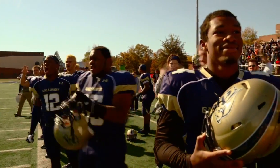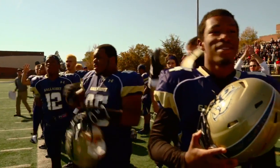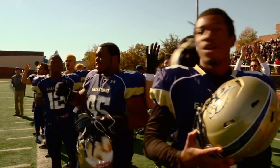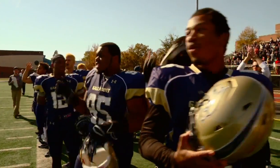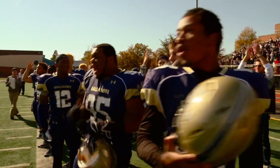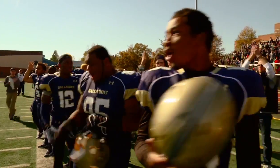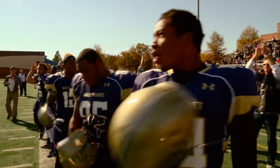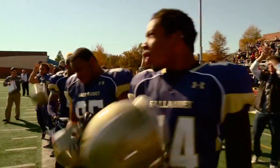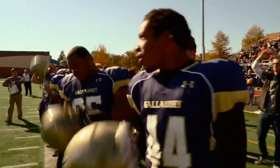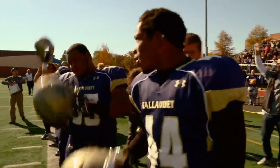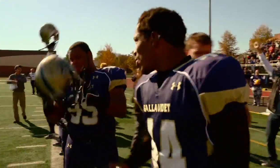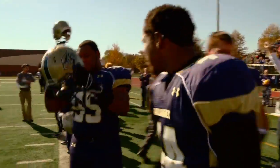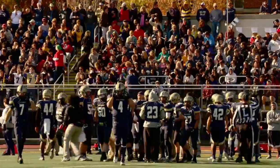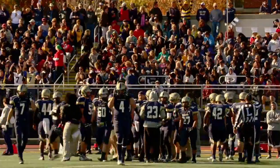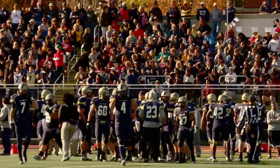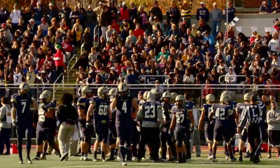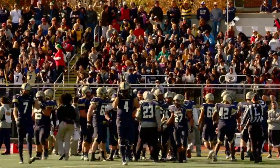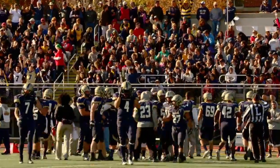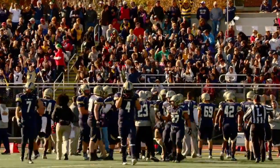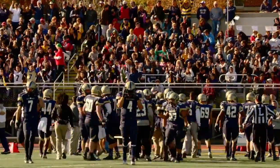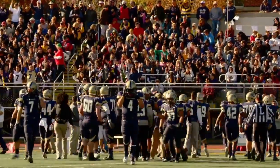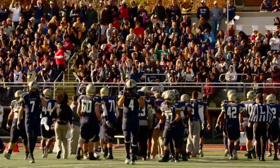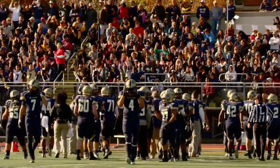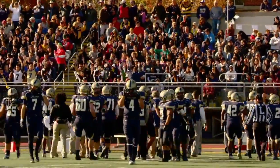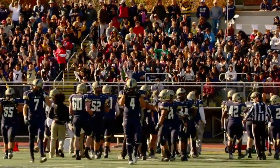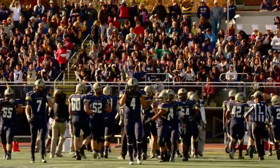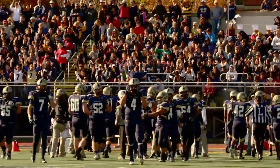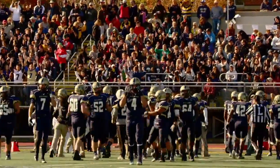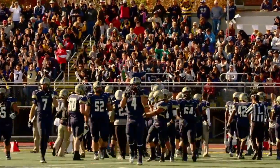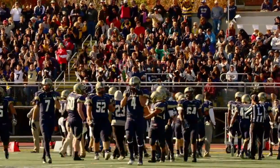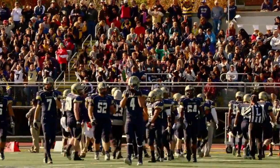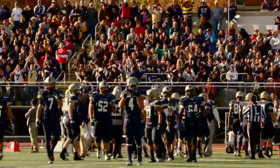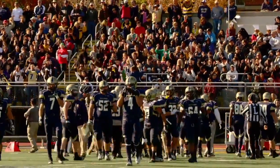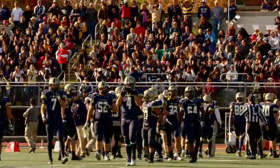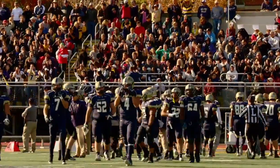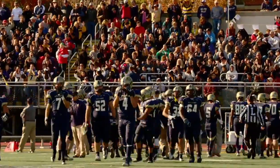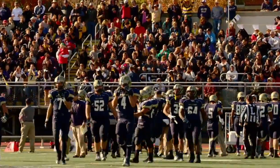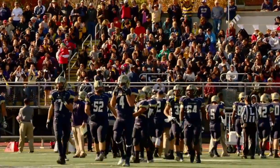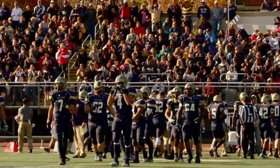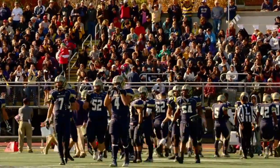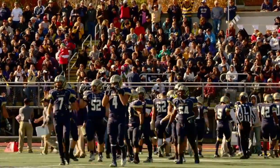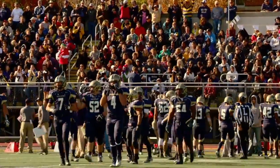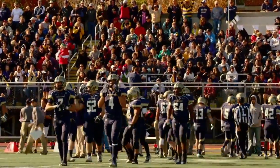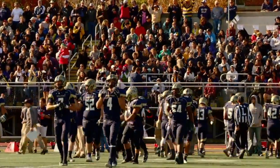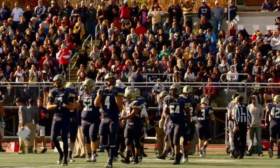Adham: Gallaudet is the only University specifically for Deaf and Hard of Hearing people.